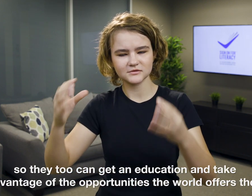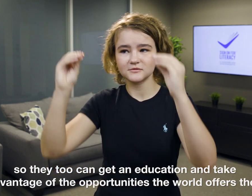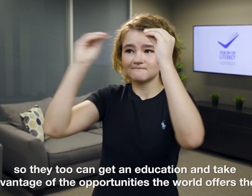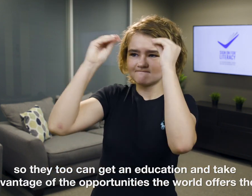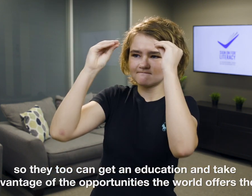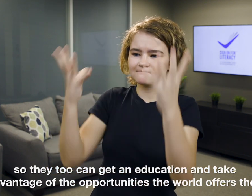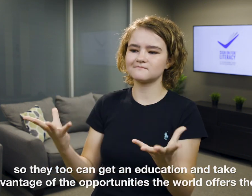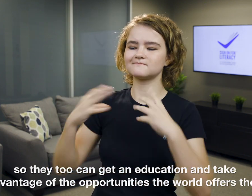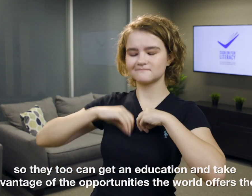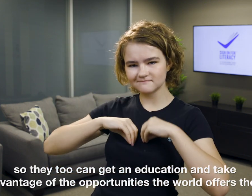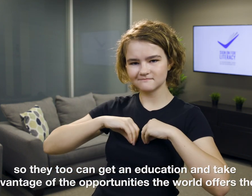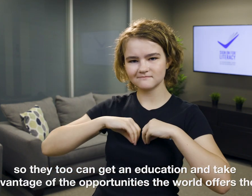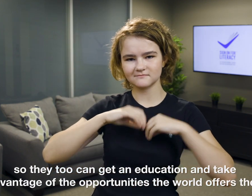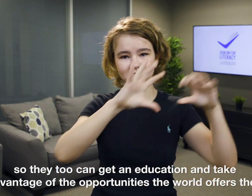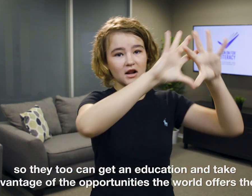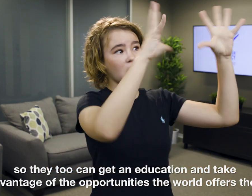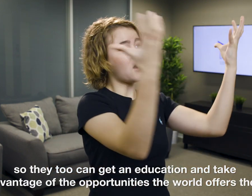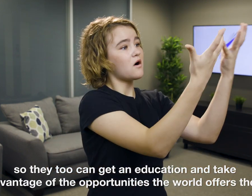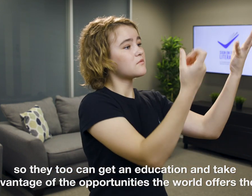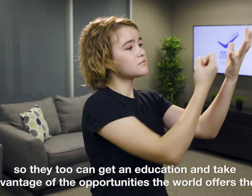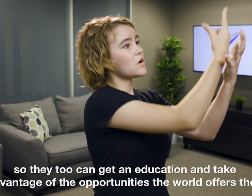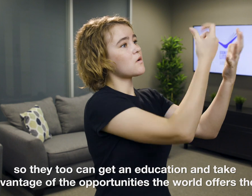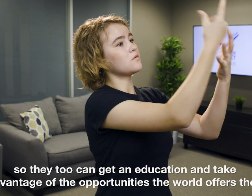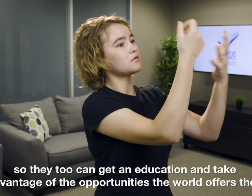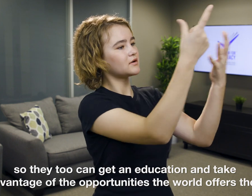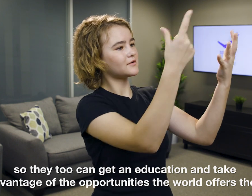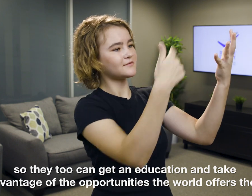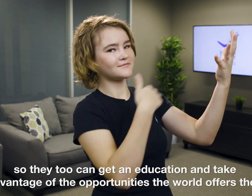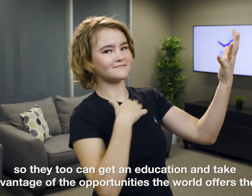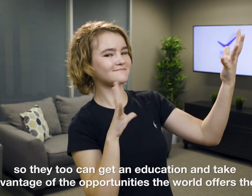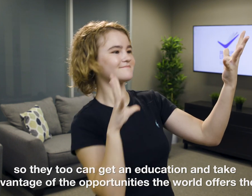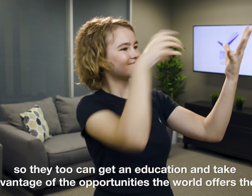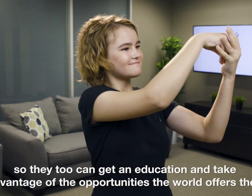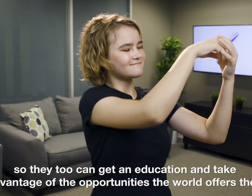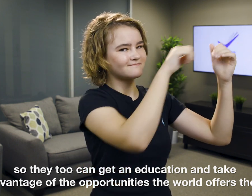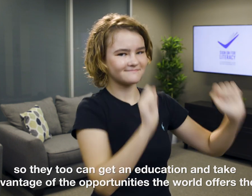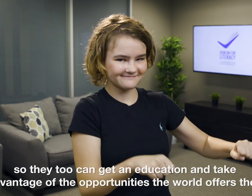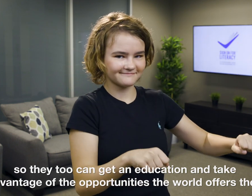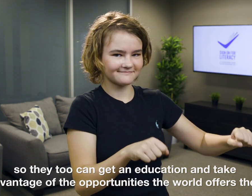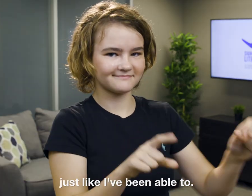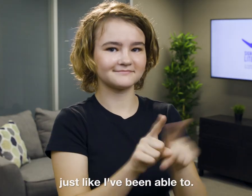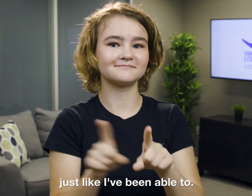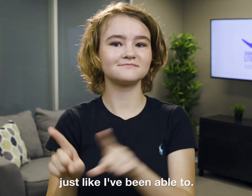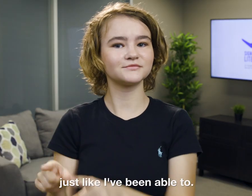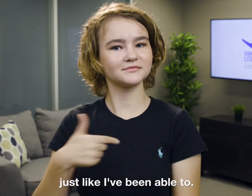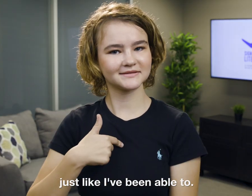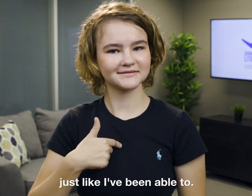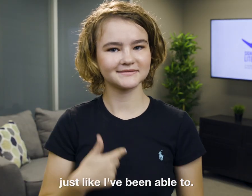so they too can get an education and take advantage of the opportunities the world offers them-- just like I've been able to.